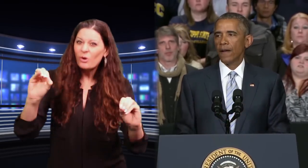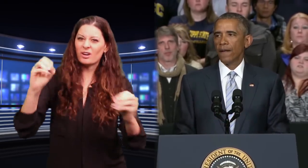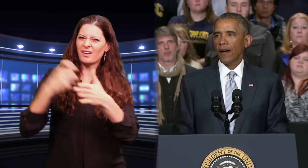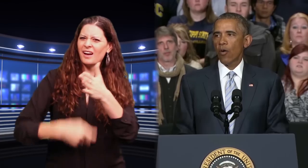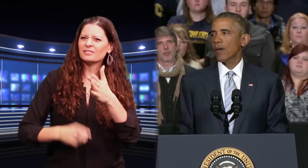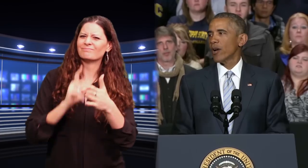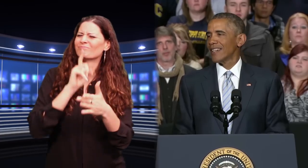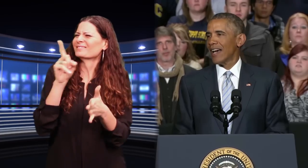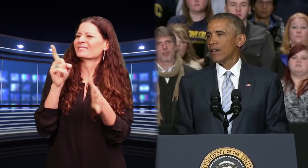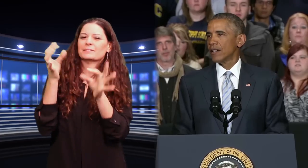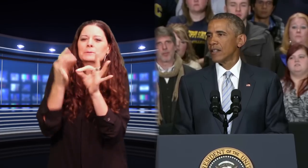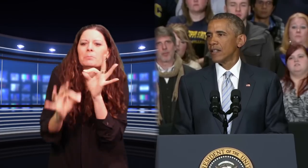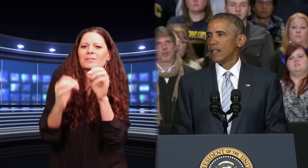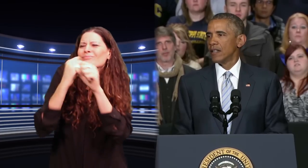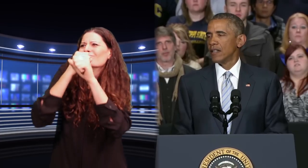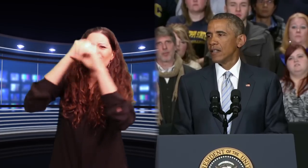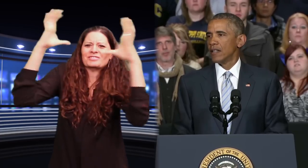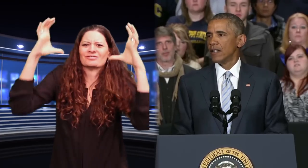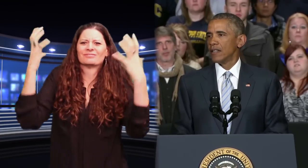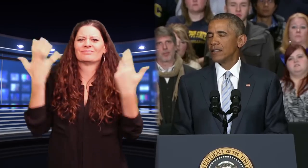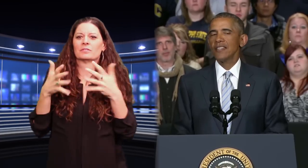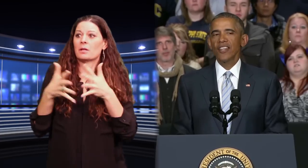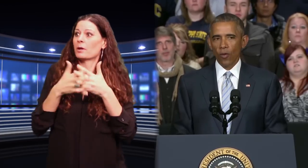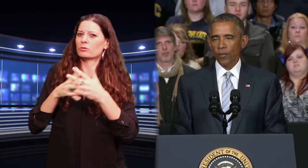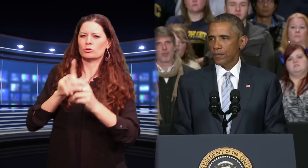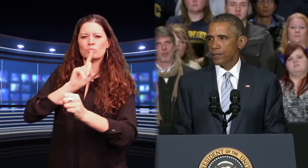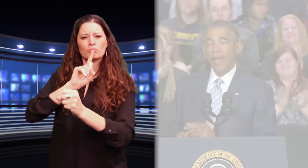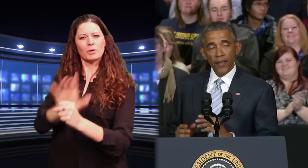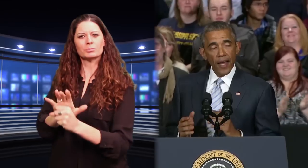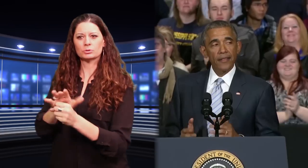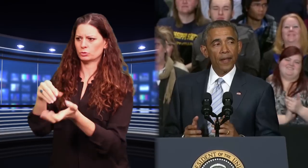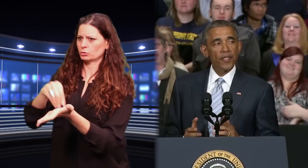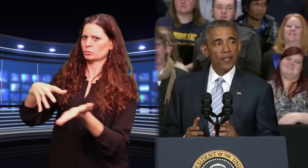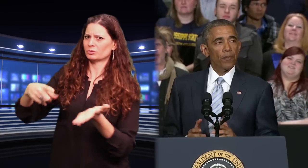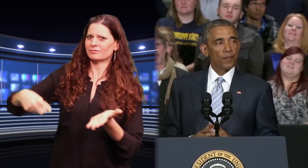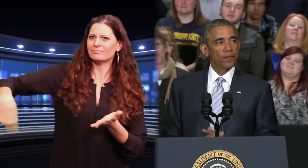I wanna bring it down to zero. And the concept is simple.